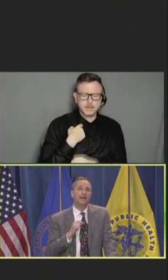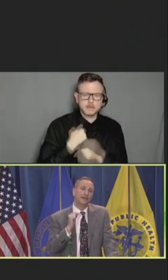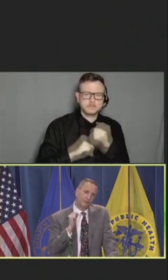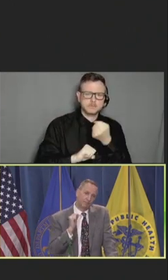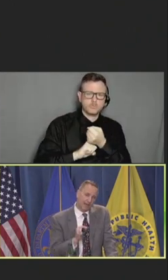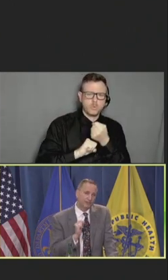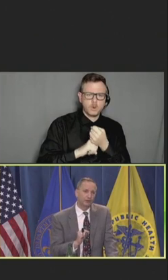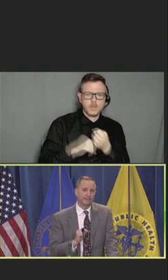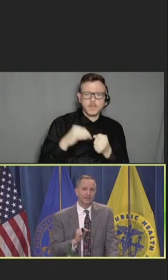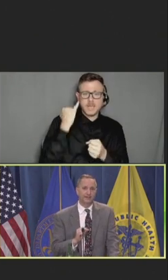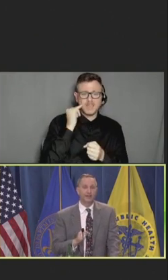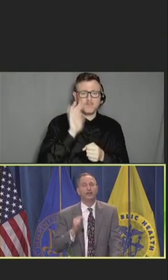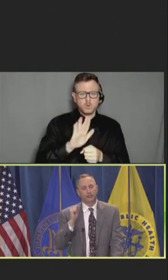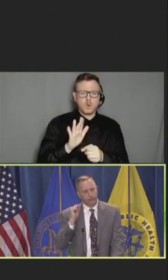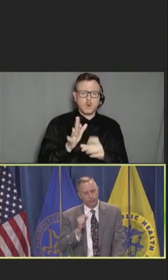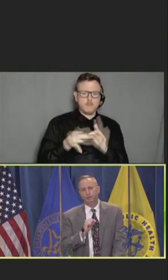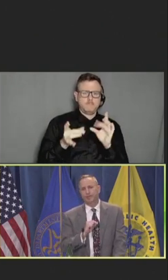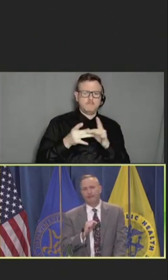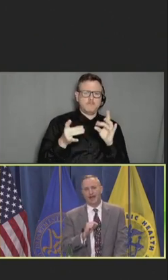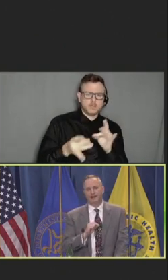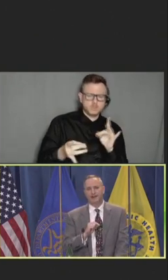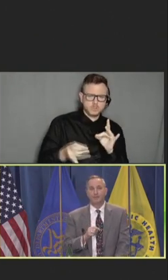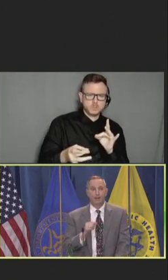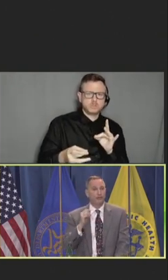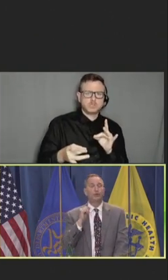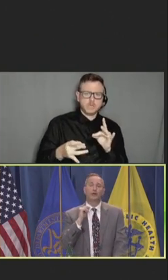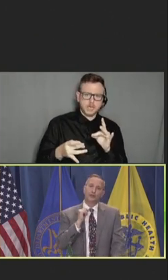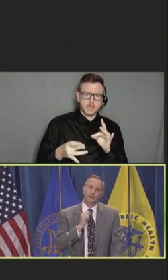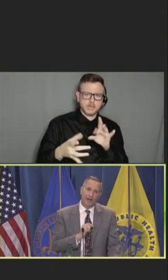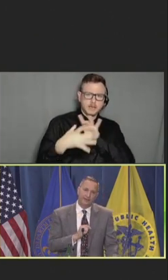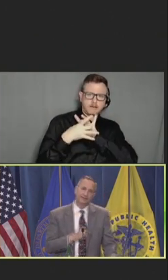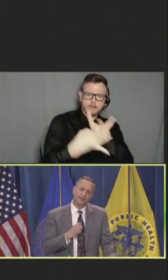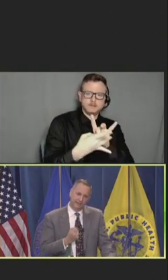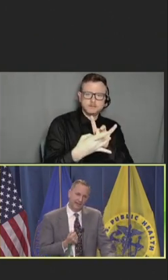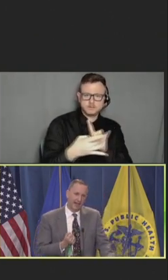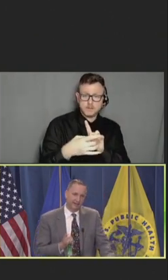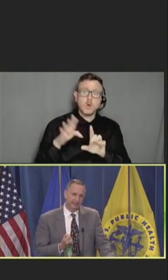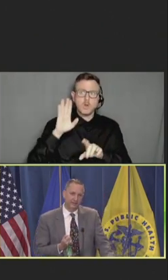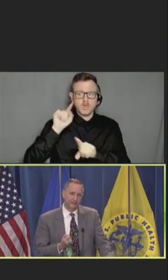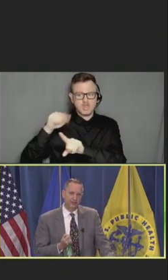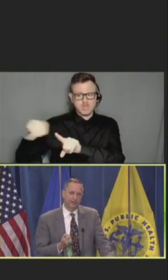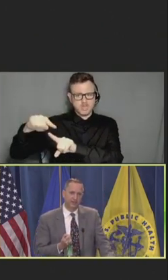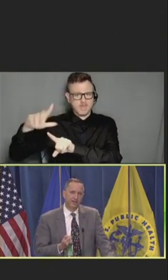If your message resonates, you will be attacked because you were a threat to the anti-vaccine industry.